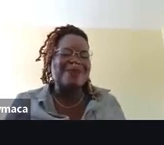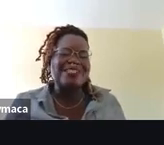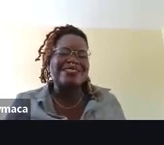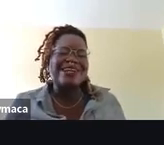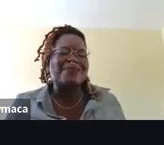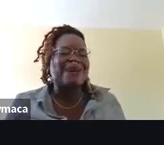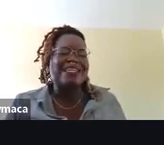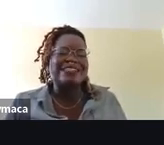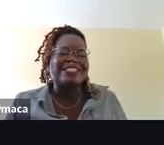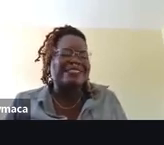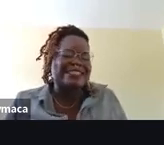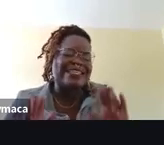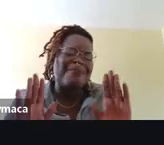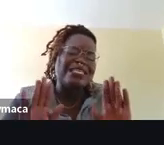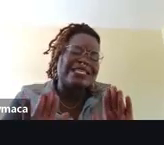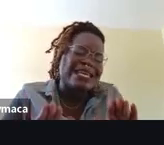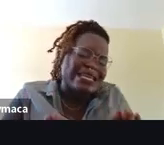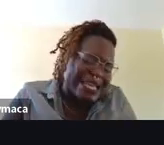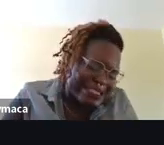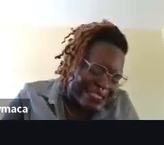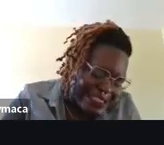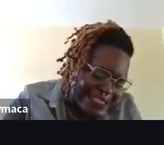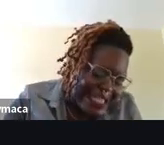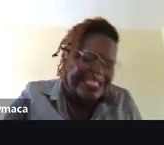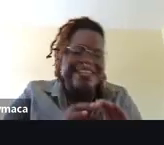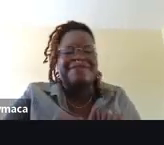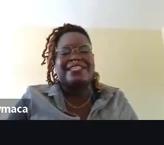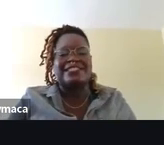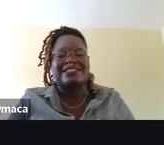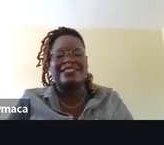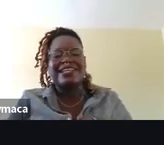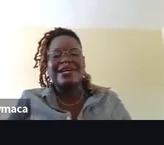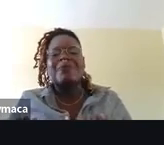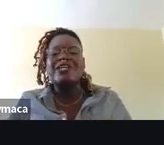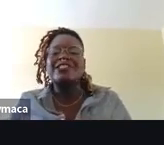the mountains toppled by injustice cannot be lain at such delicate feet,